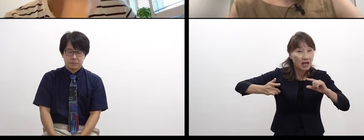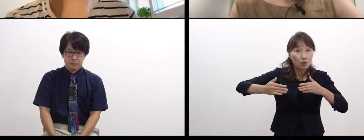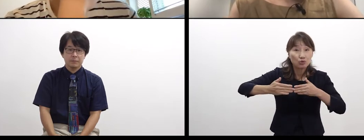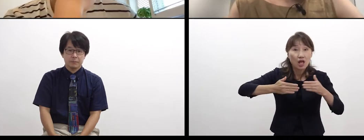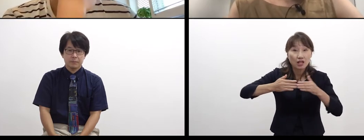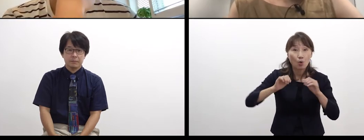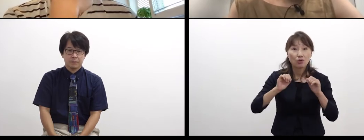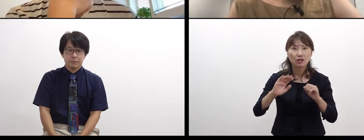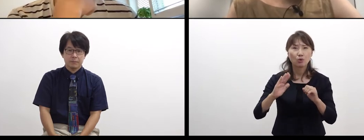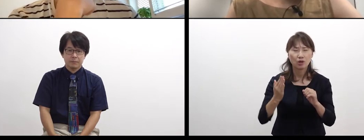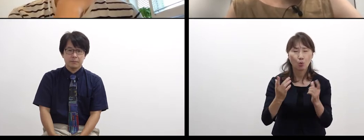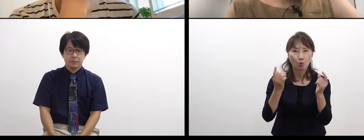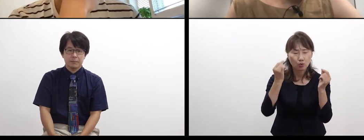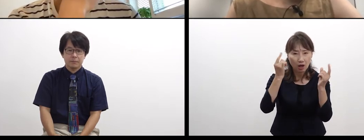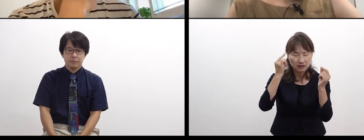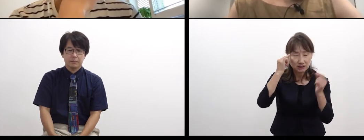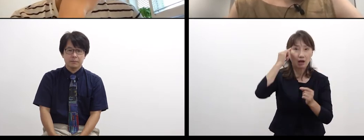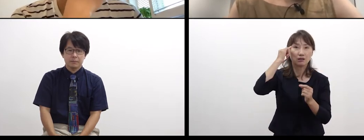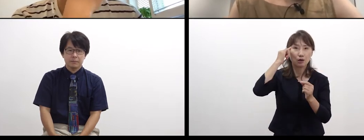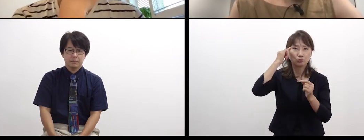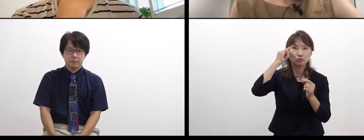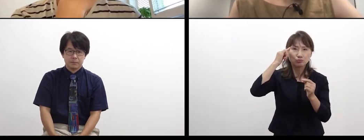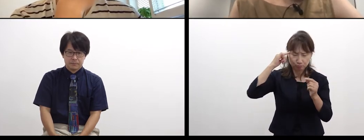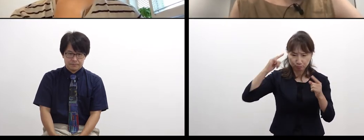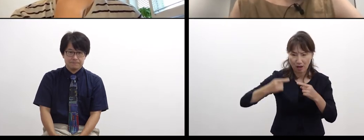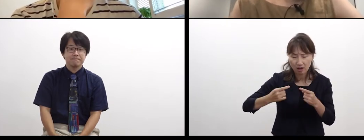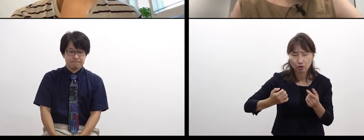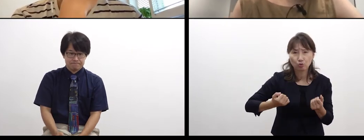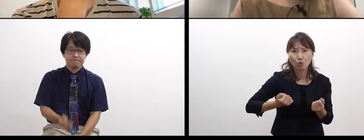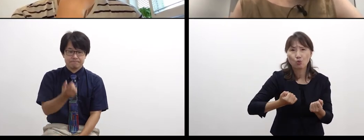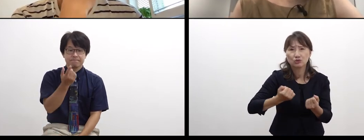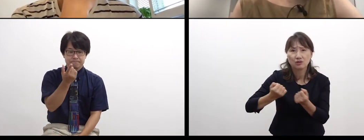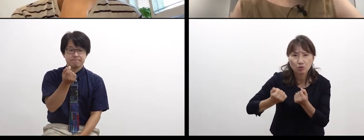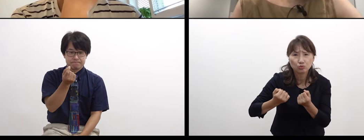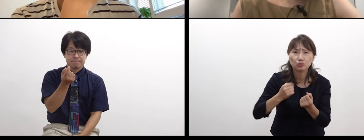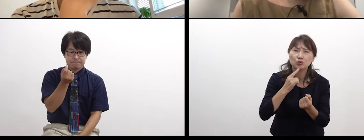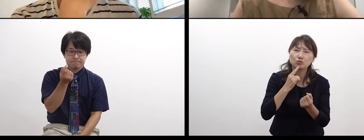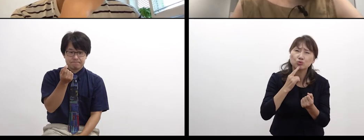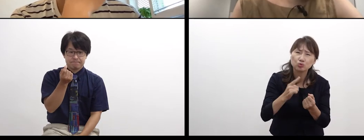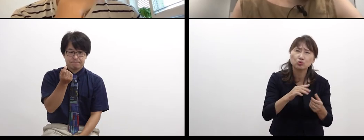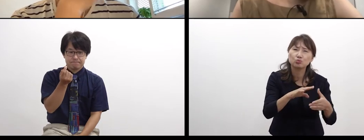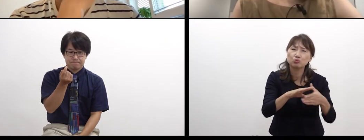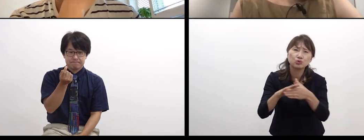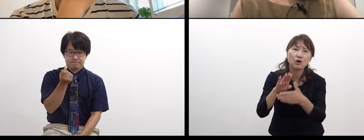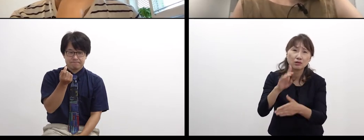sharing the same feeling about what is supposed to be different experiences. OGAWA: Yes, yes.